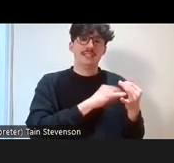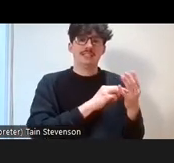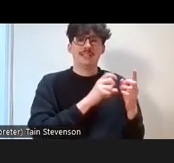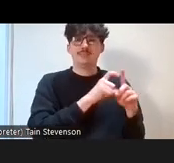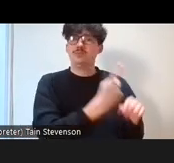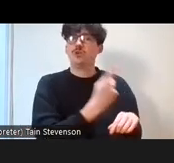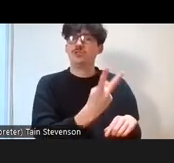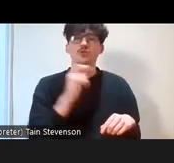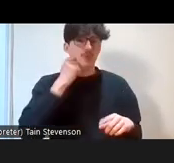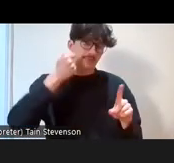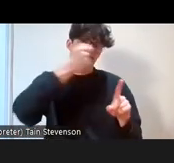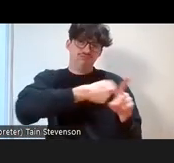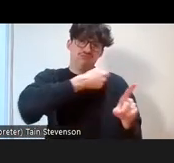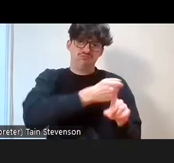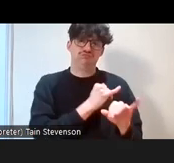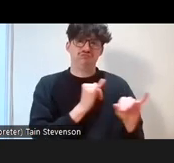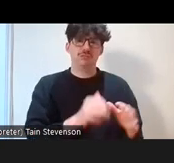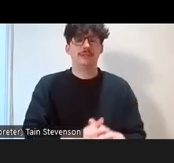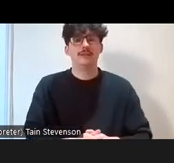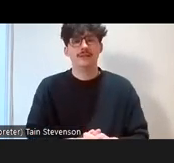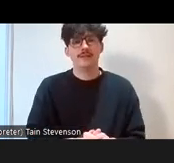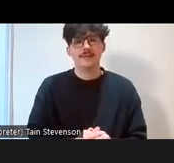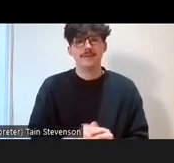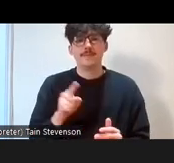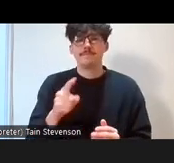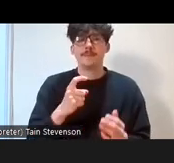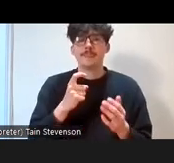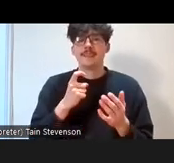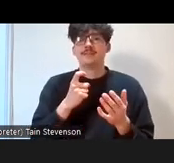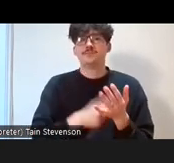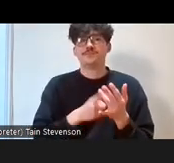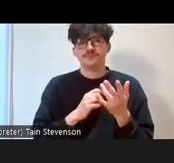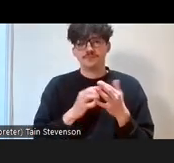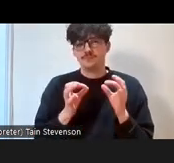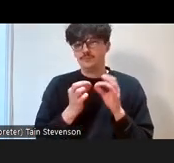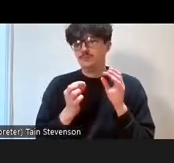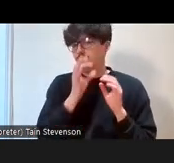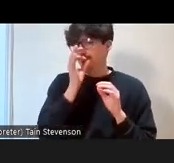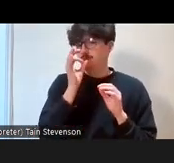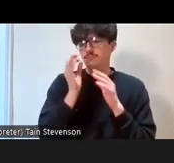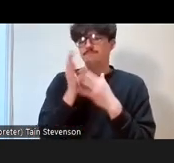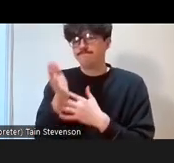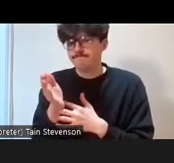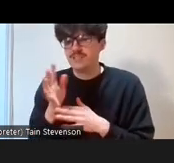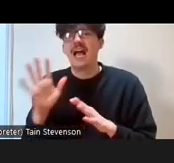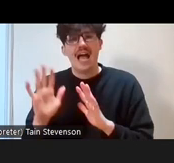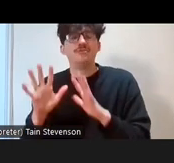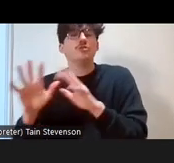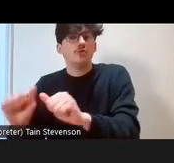Debbie I'm just going to have to stop you there. What would be great is if we can put a copy of